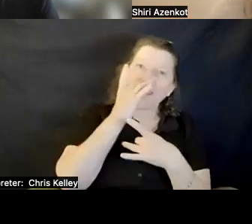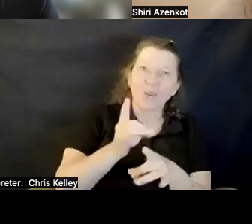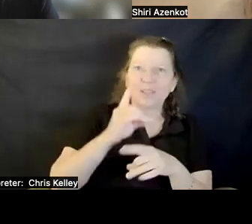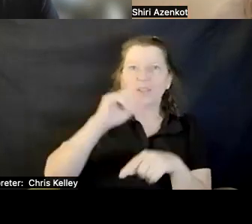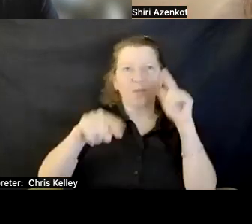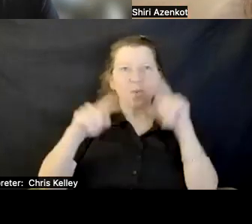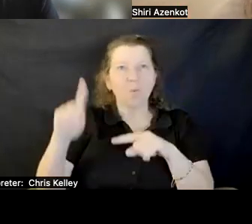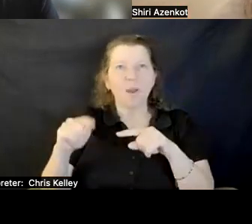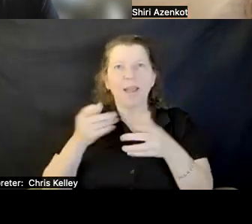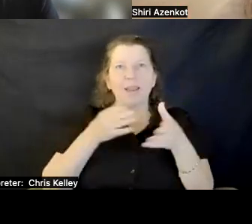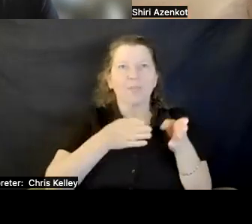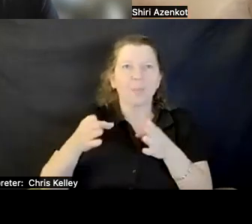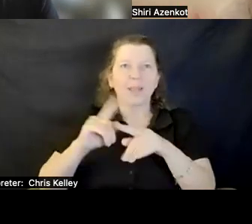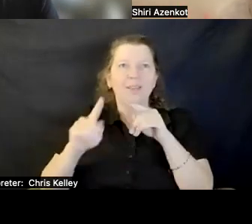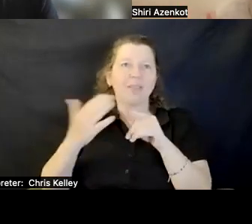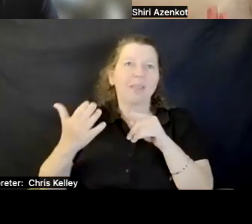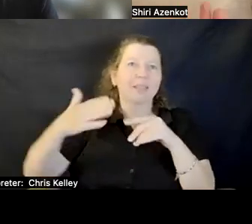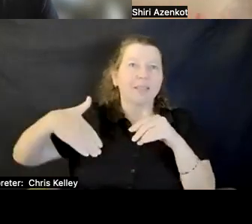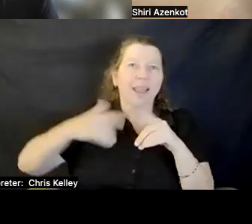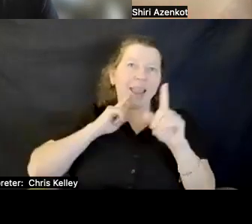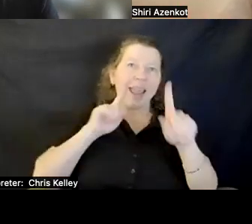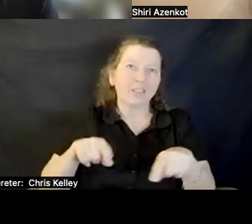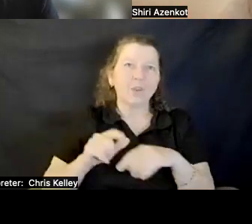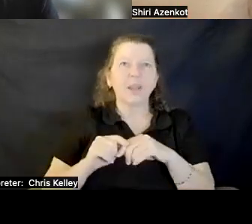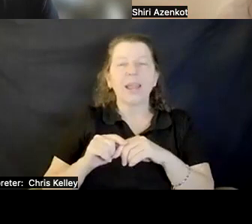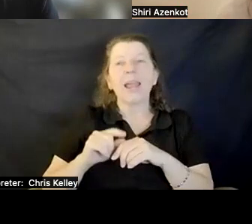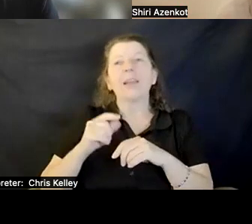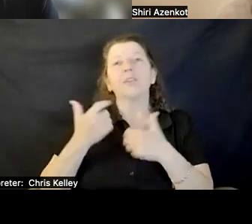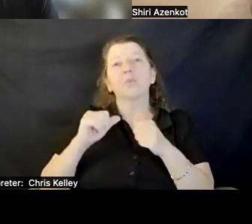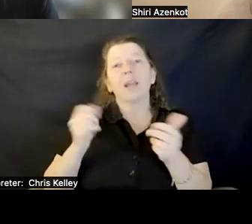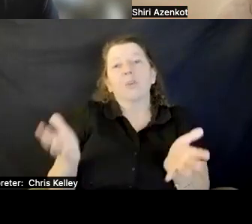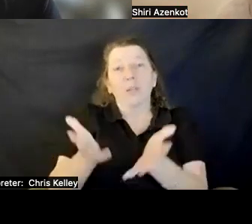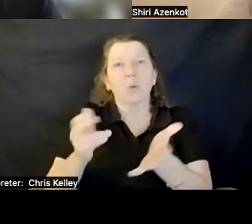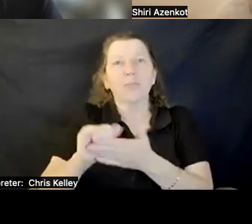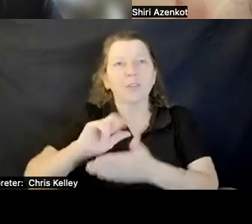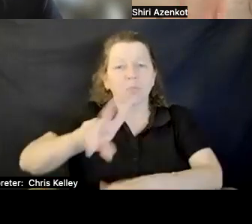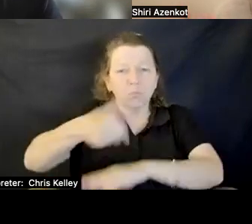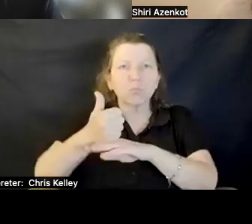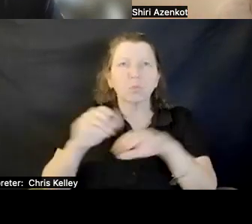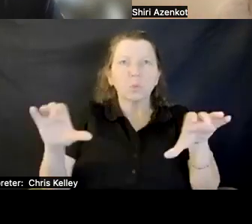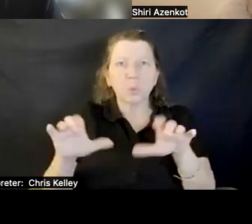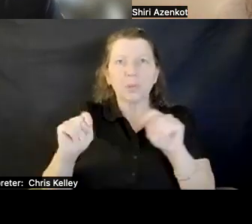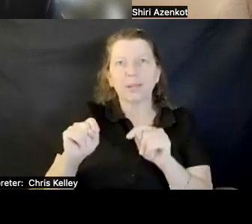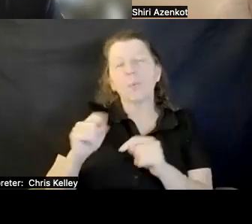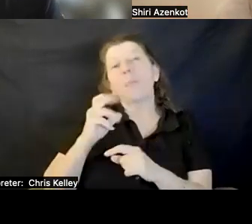And to help push that research into practice. We want to make sure this time around, when we have